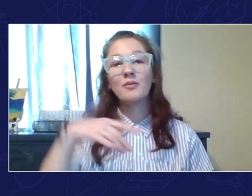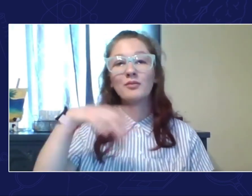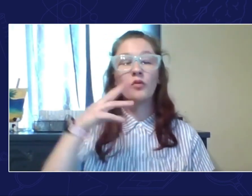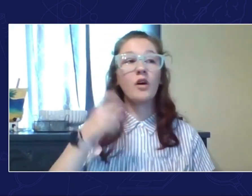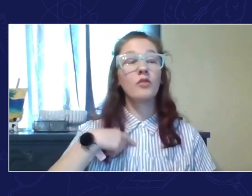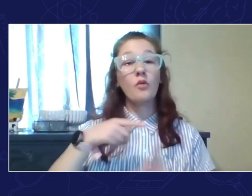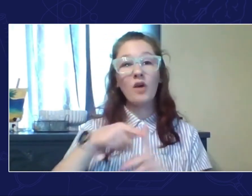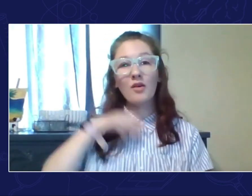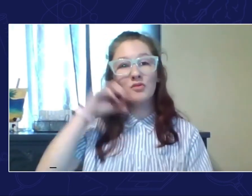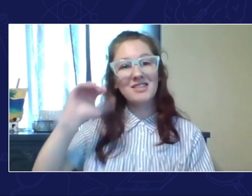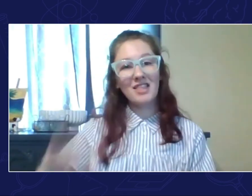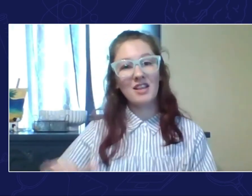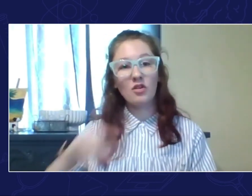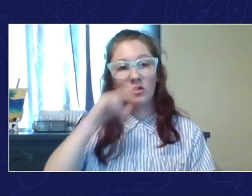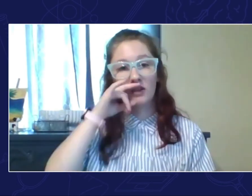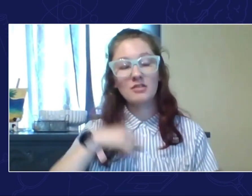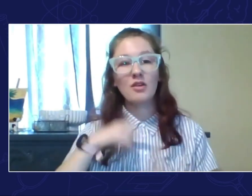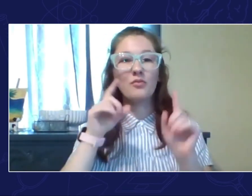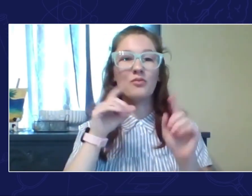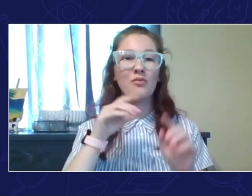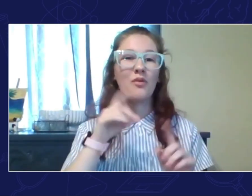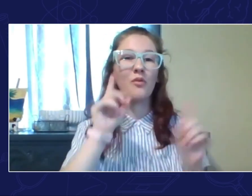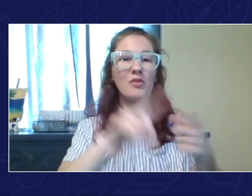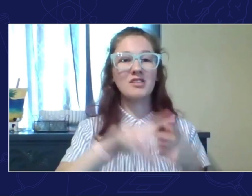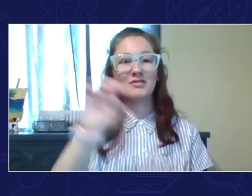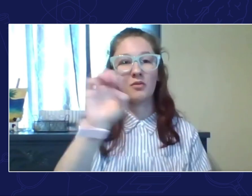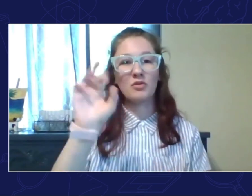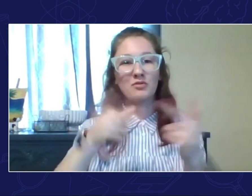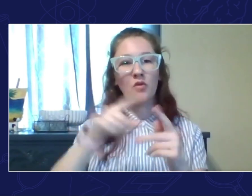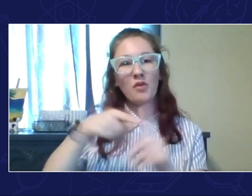[HAYLIE]: When I was a little kid, I went to the emergency room